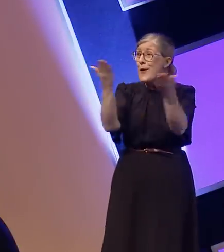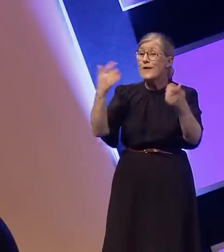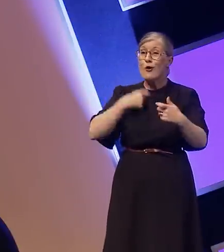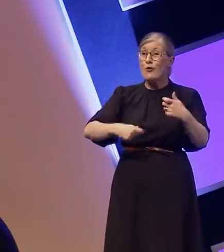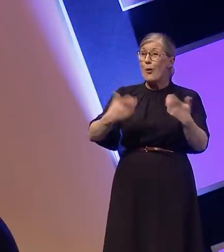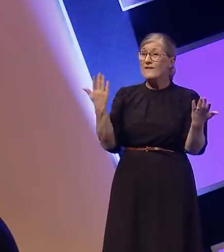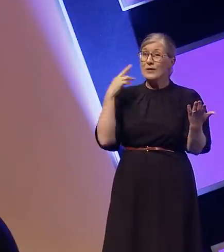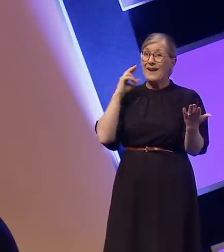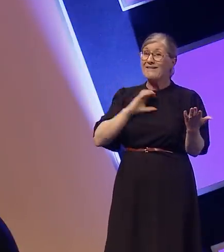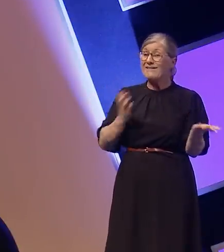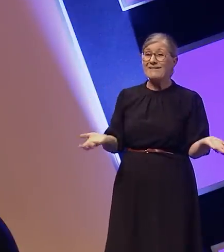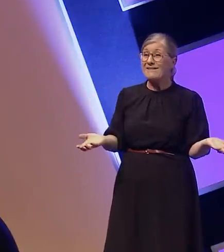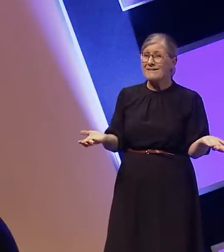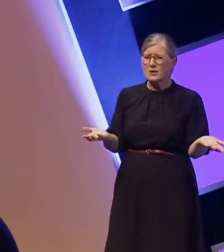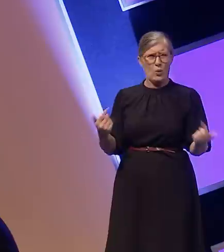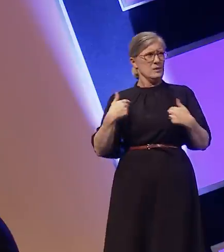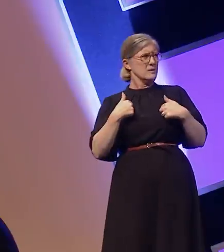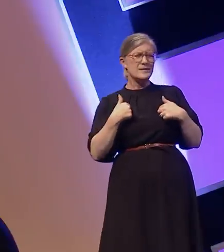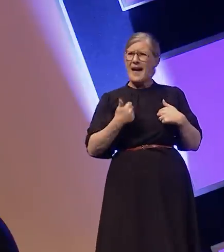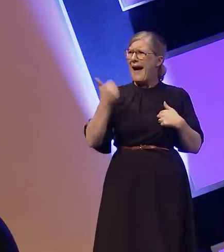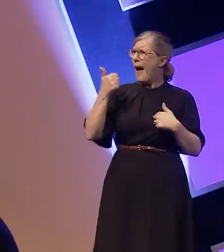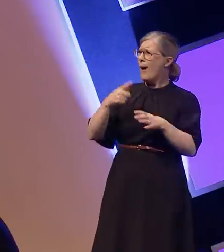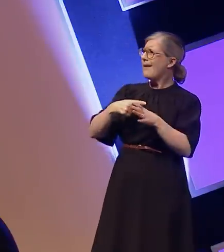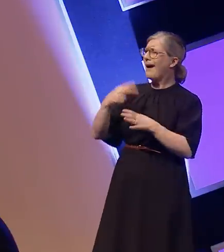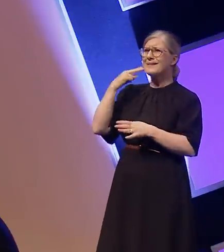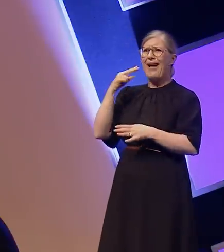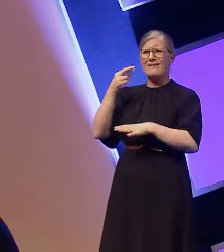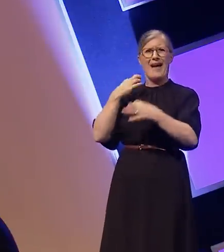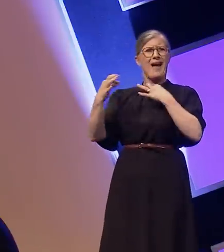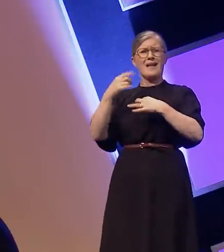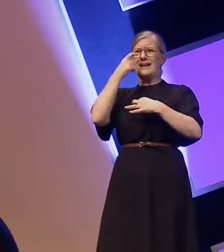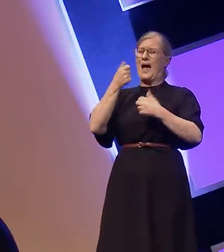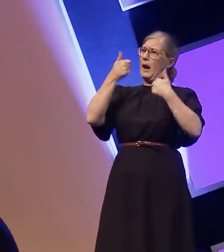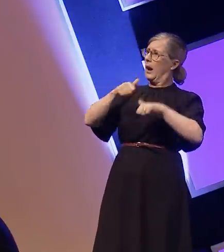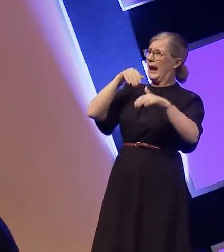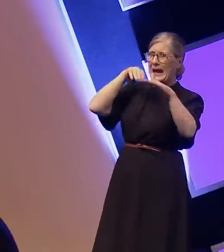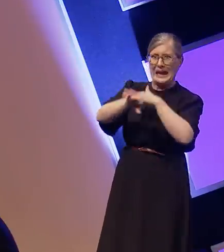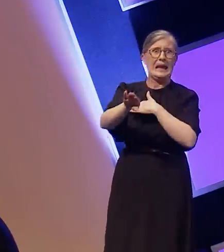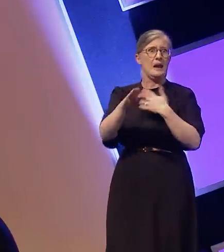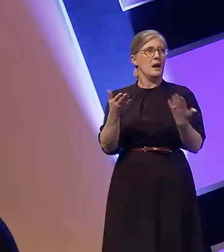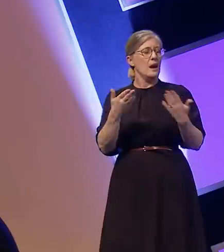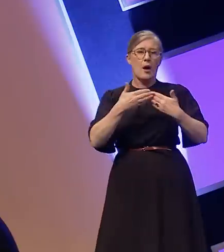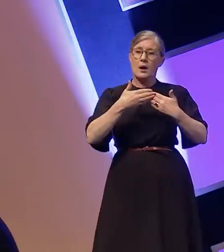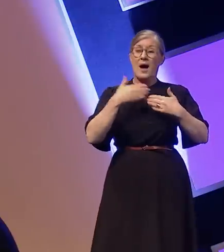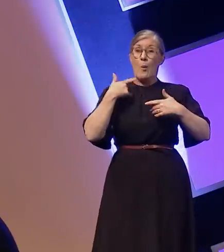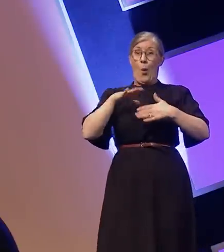So how is the young deaf actor supposed to get their foot in the door when the door is firmly shut on them from the start?